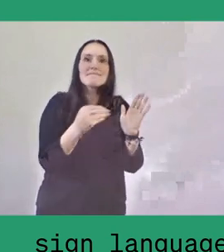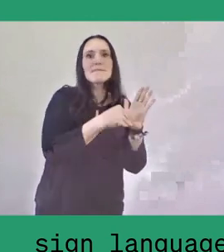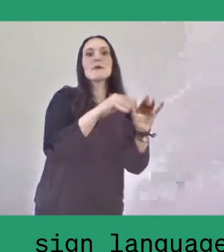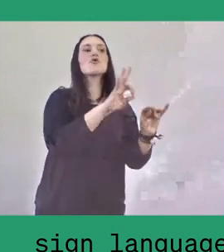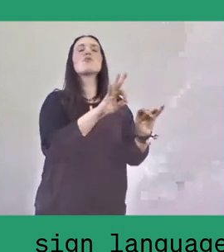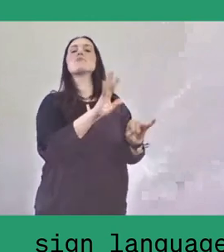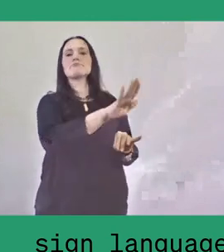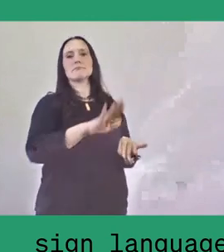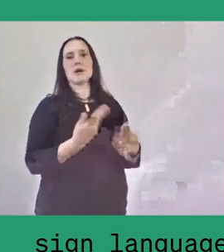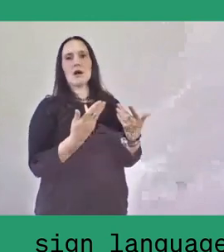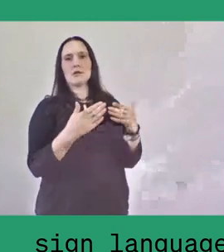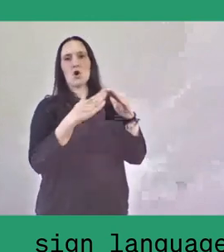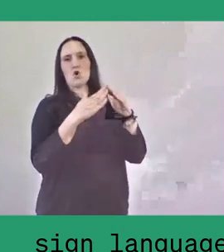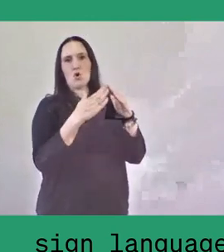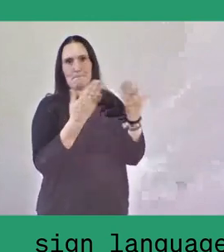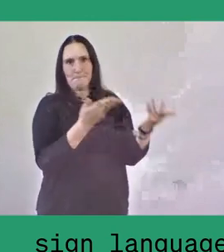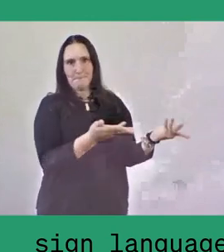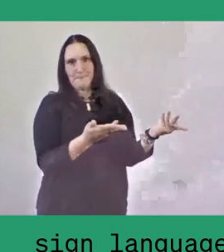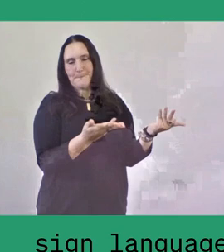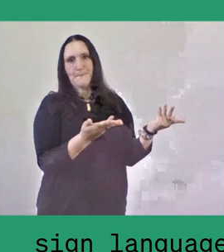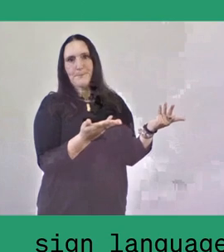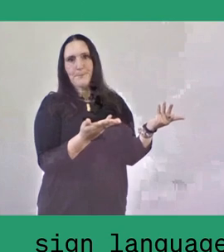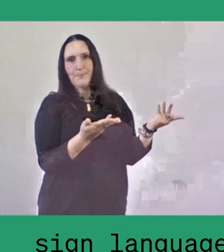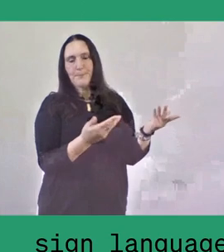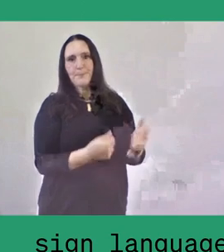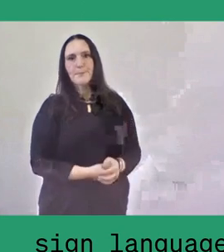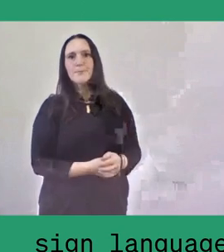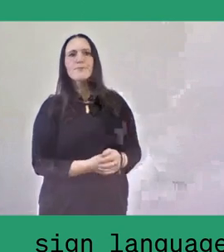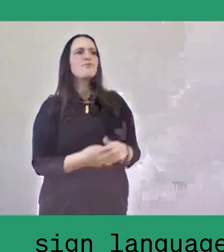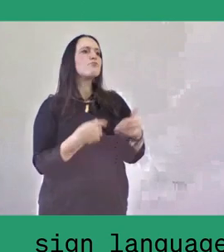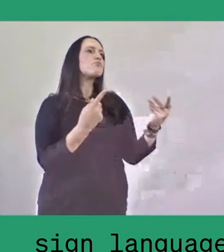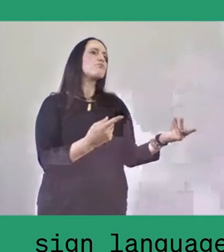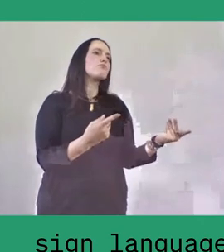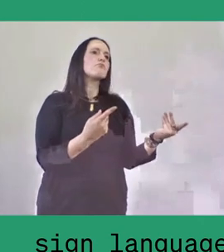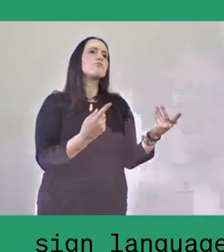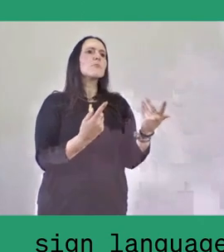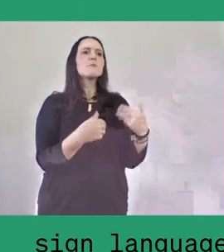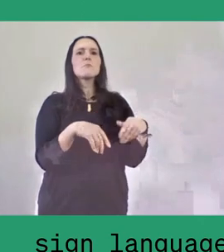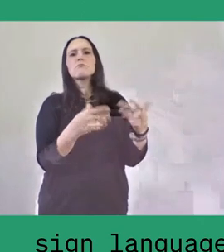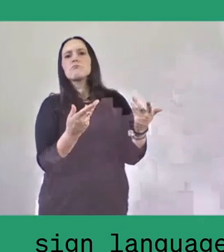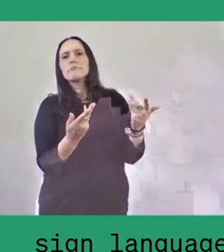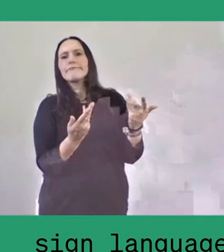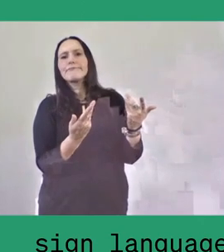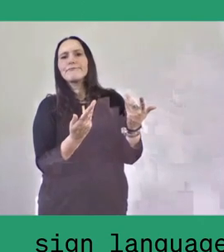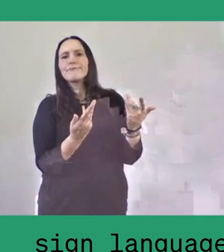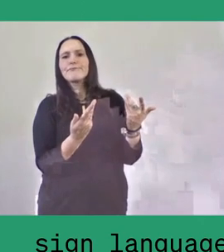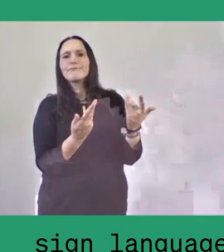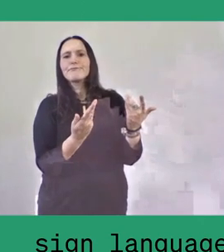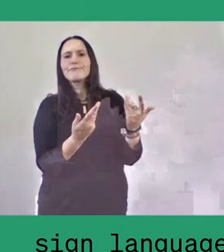Sometimes they use unused lots for children's playgrounds.